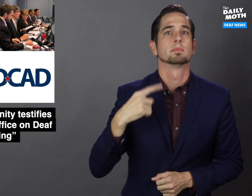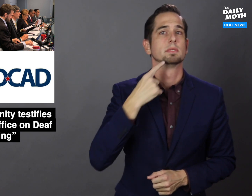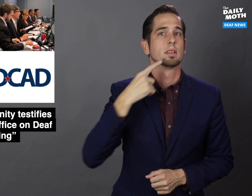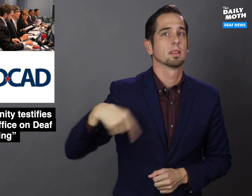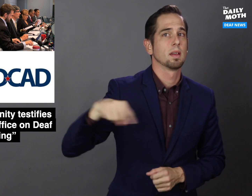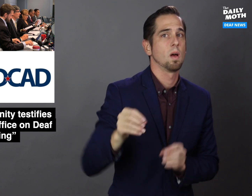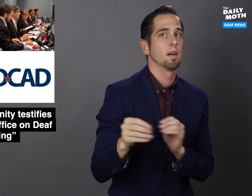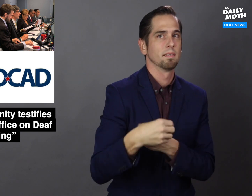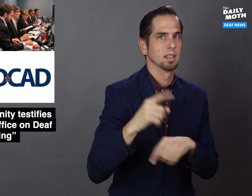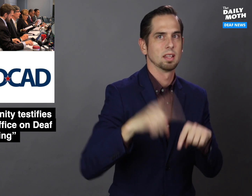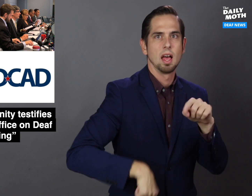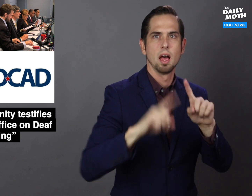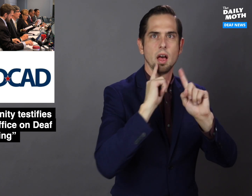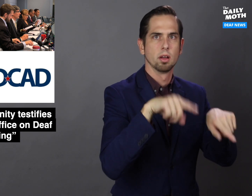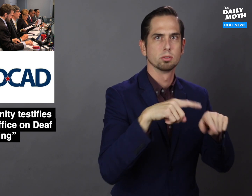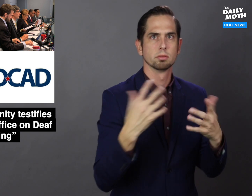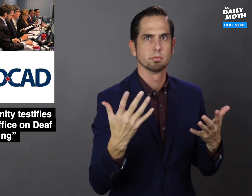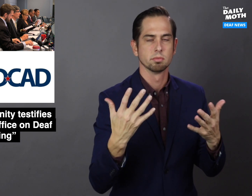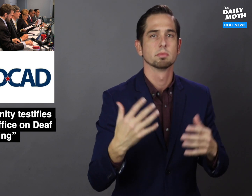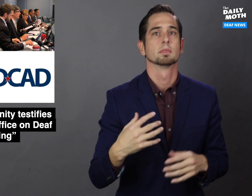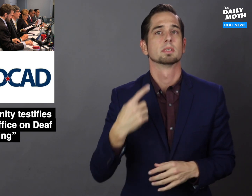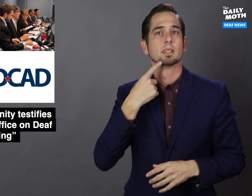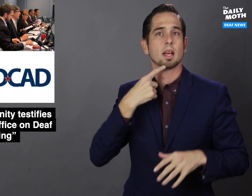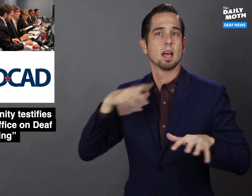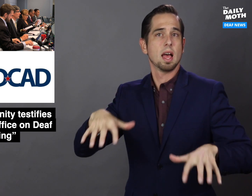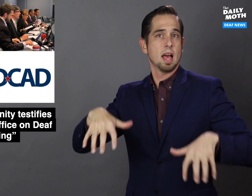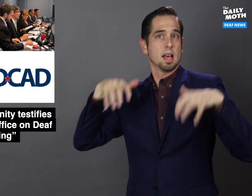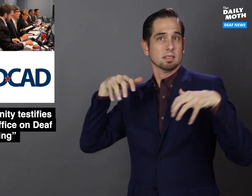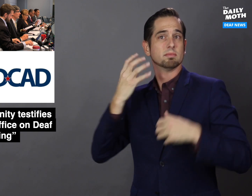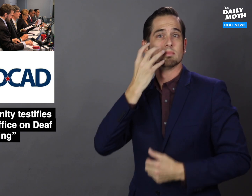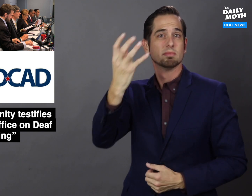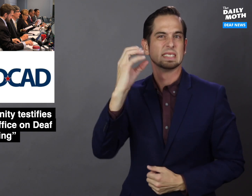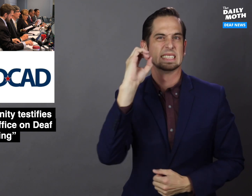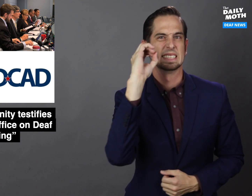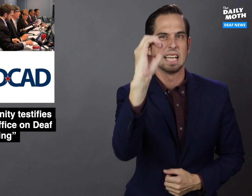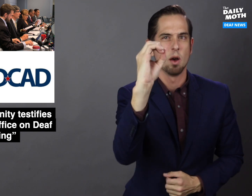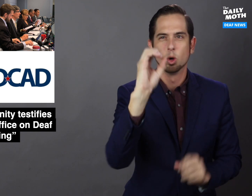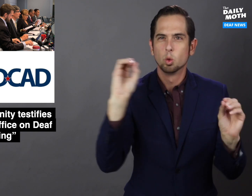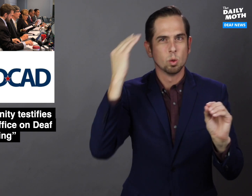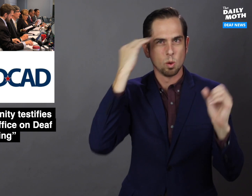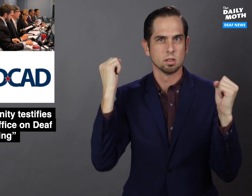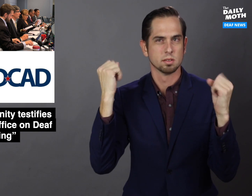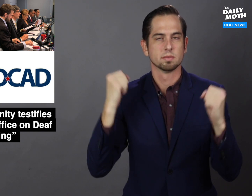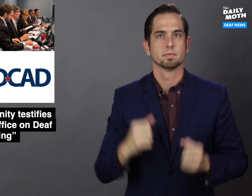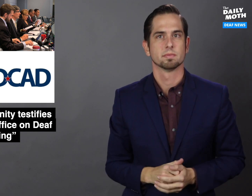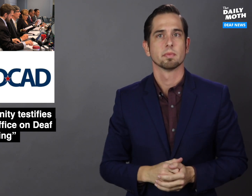He said the office couldn't answer while the audience shouted, "ZERO!"